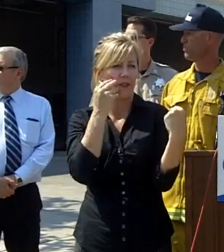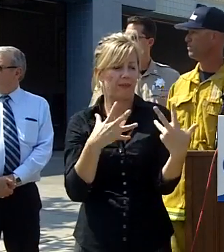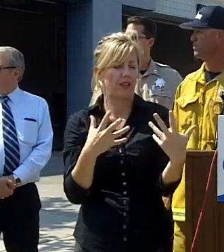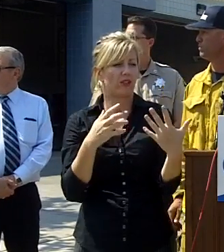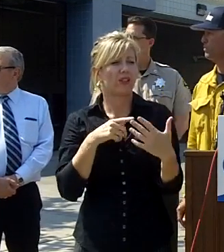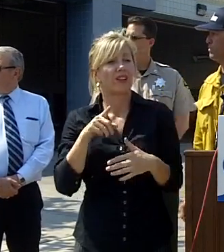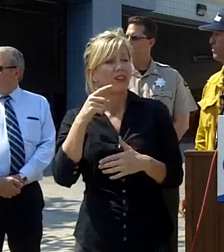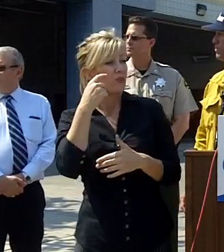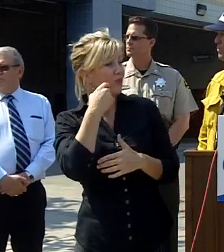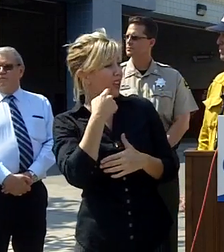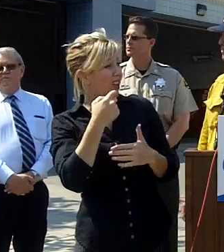having a fire